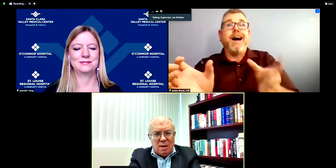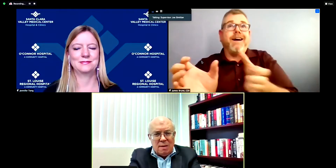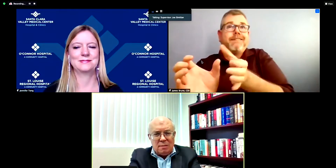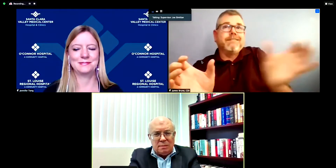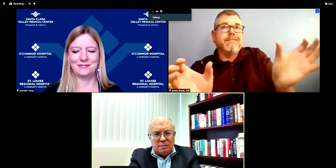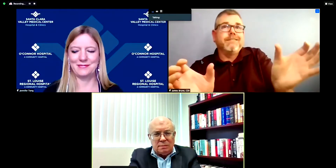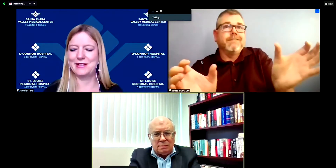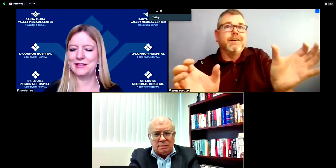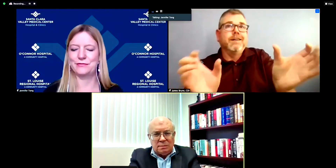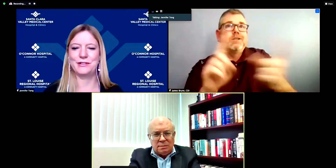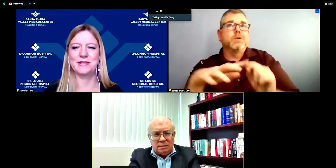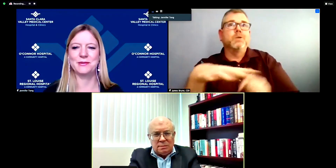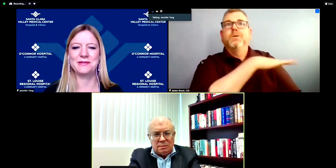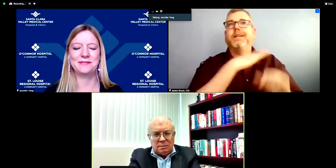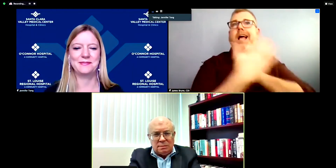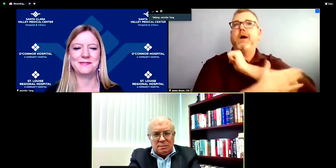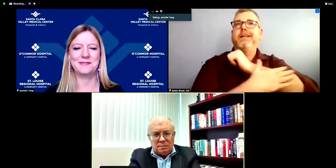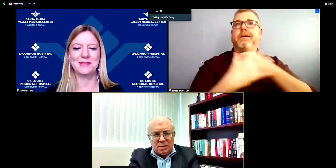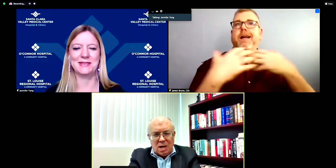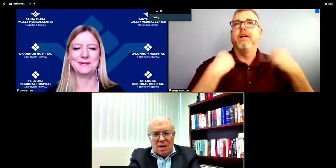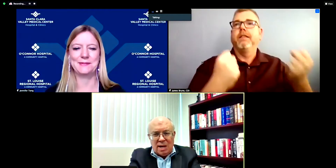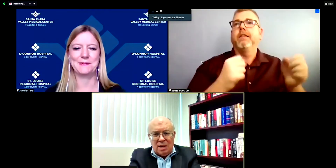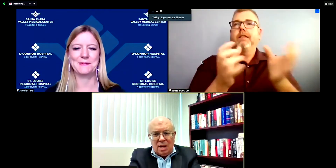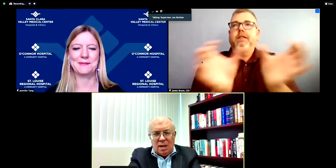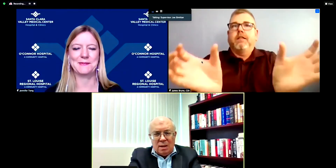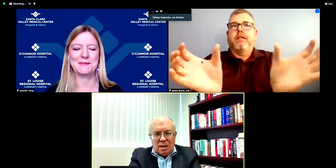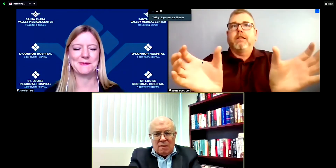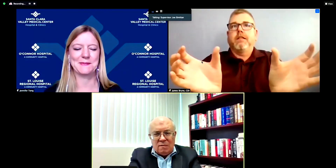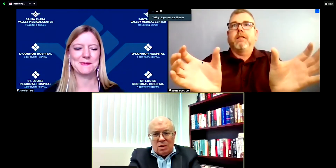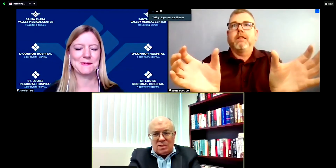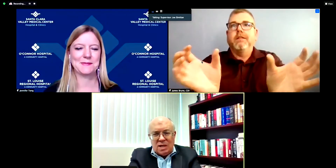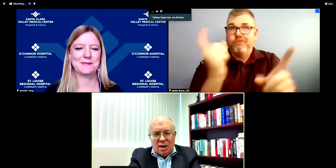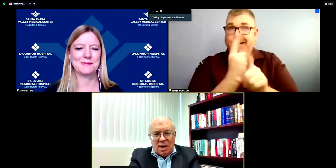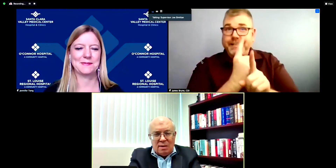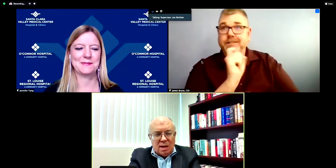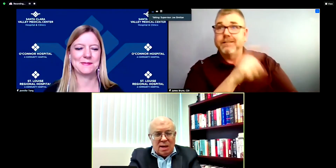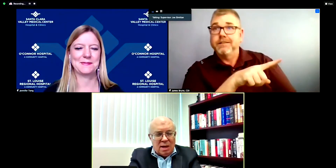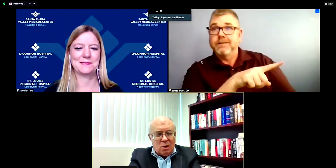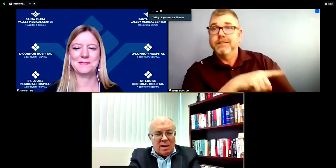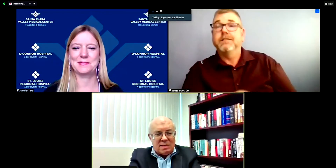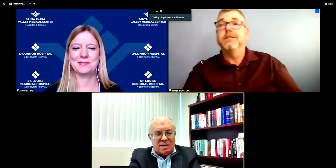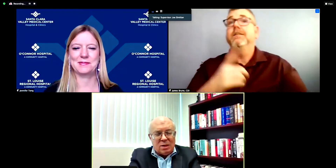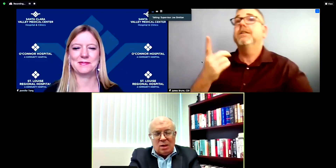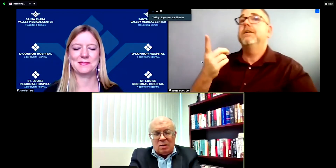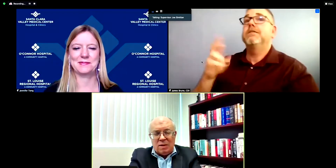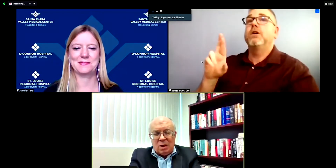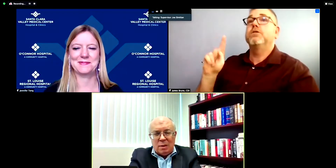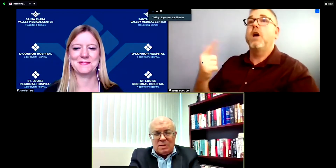Dr. Tong: that is a fair summary, yes. Sup. Simitian: all right Kevin, Forest, Jerry, i i hope i didn't steal all your follow-ups.